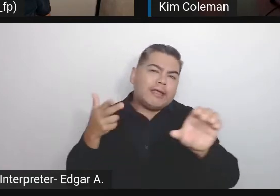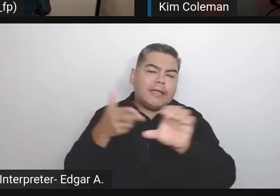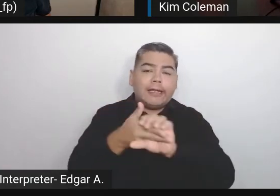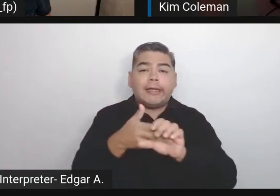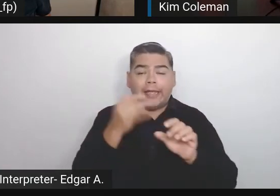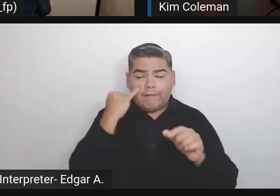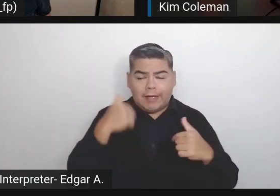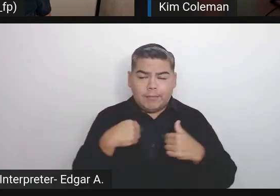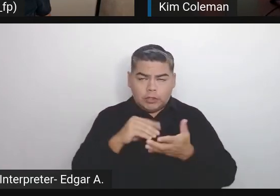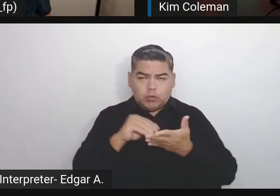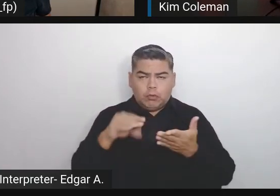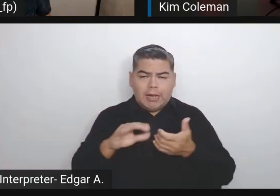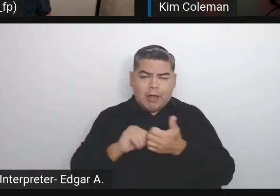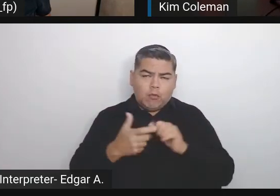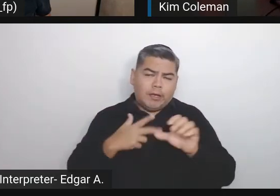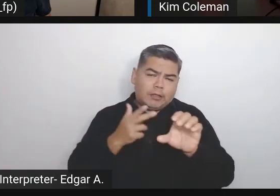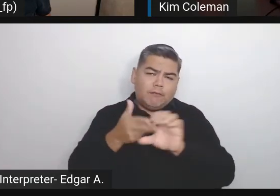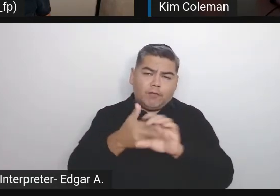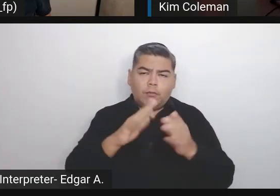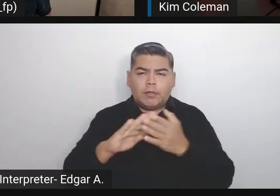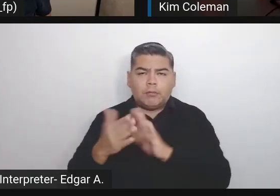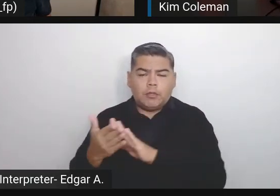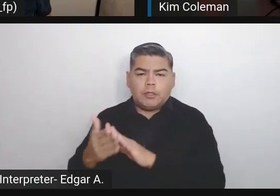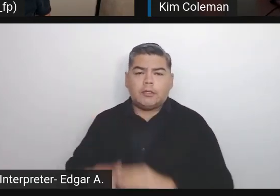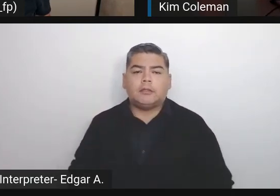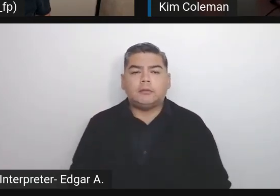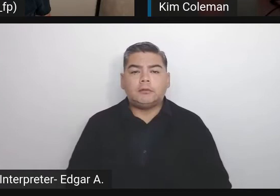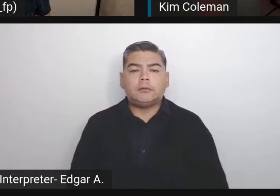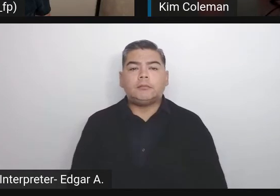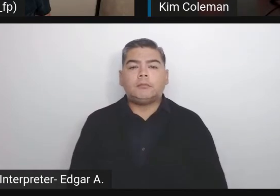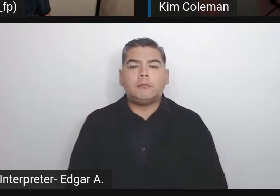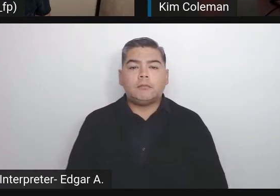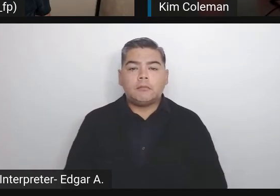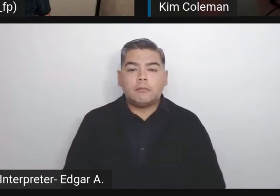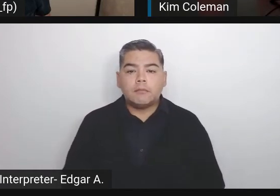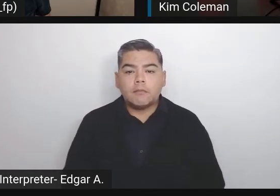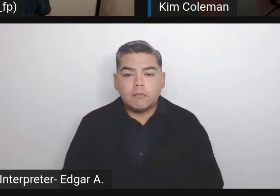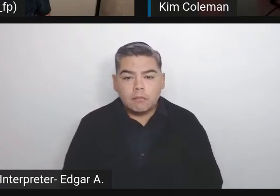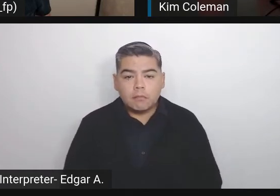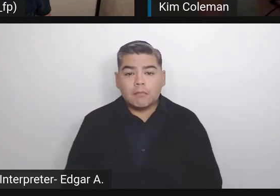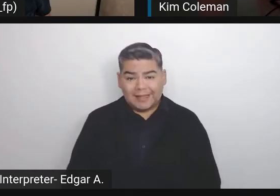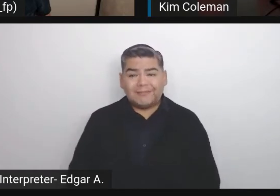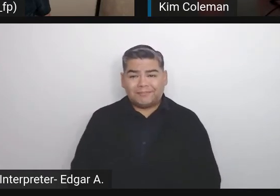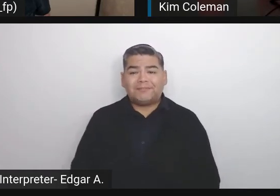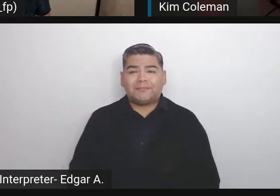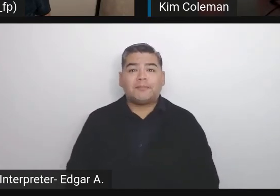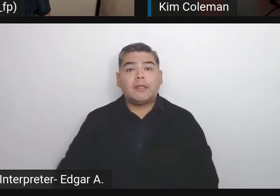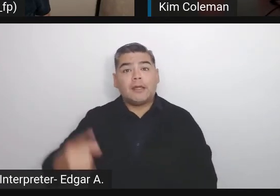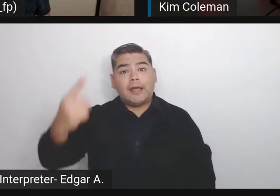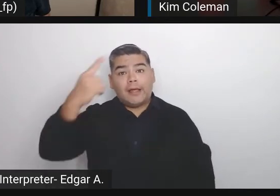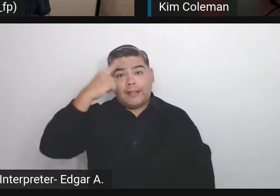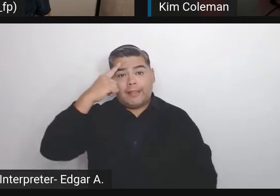I think that especially with what is happening right now, this push toward this low-code/no-code approach,